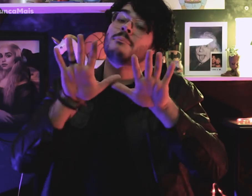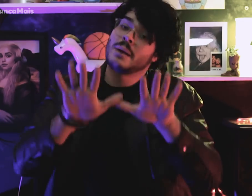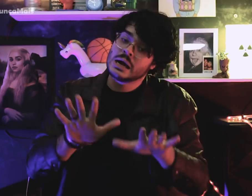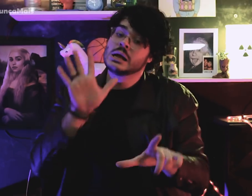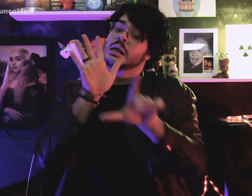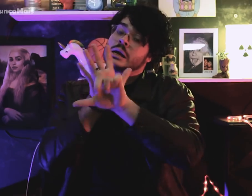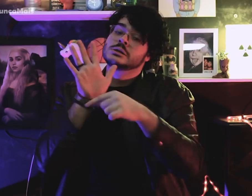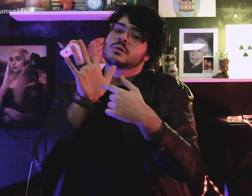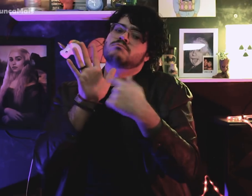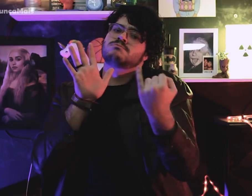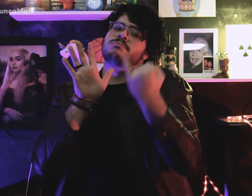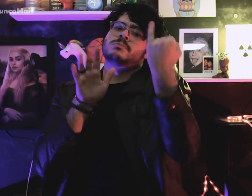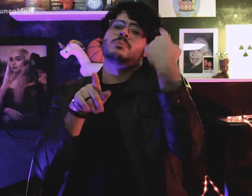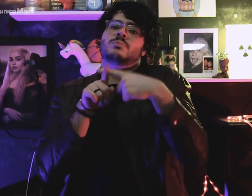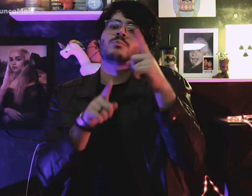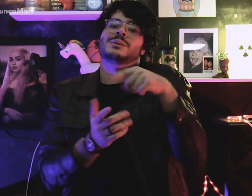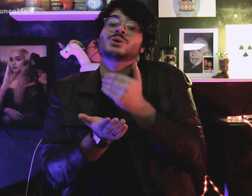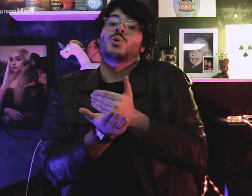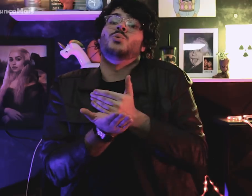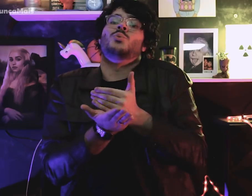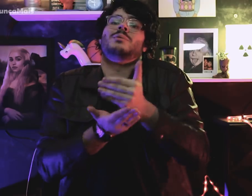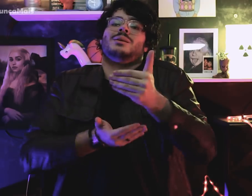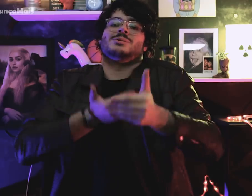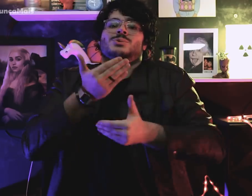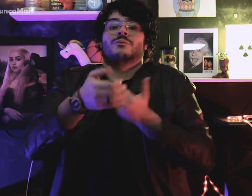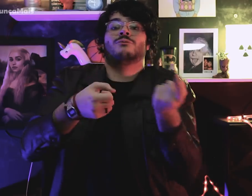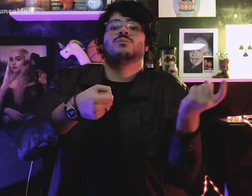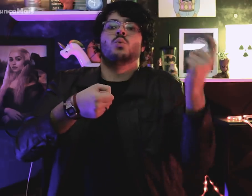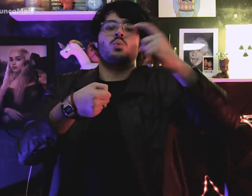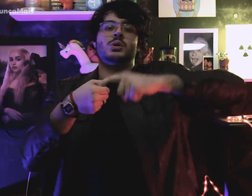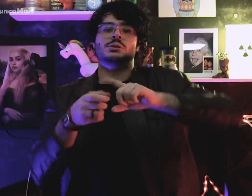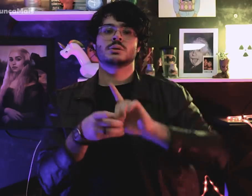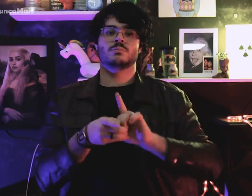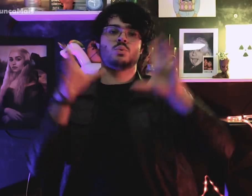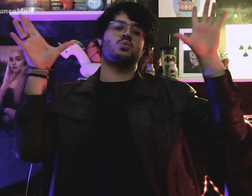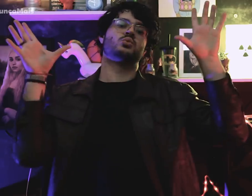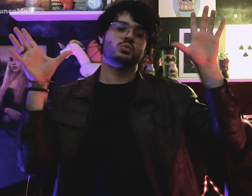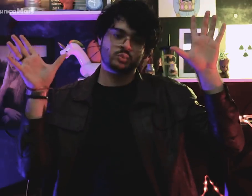mas foi essencial para o processo de redemocratização do país.